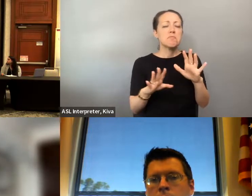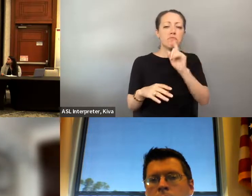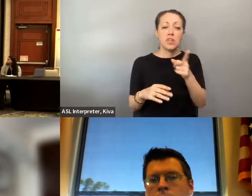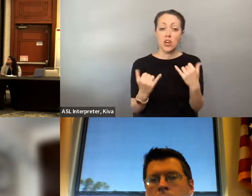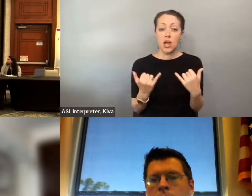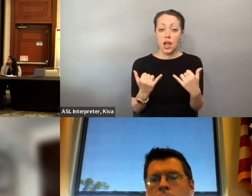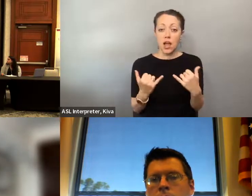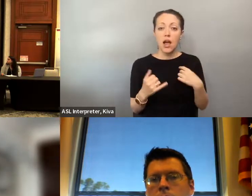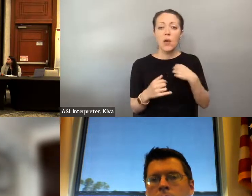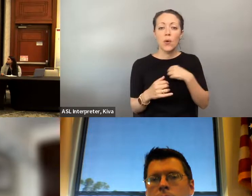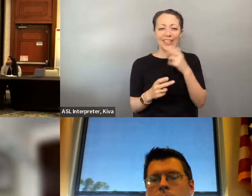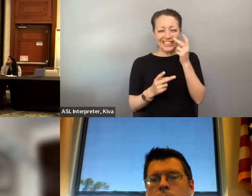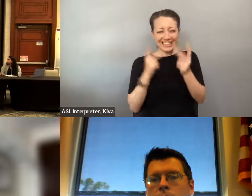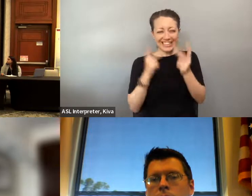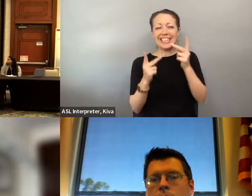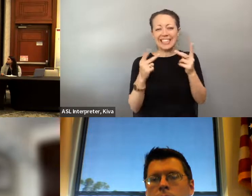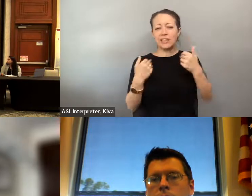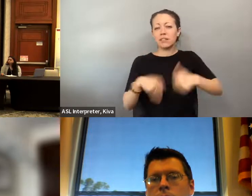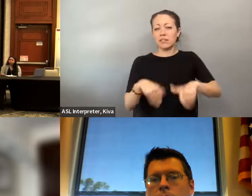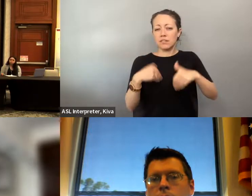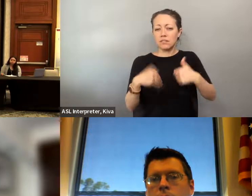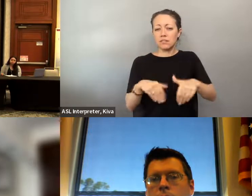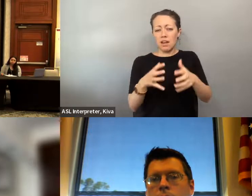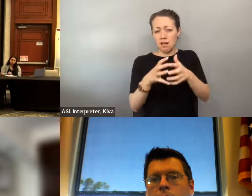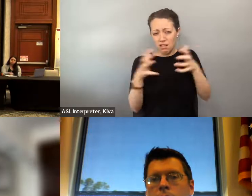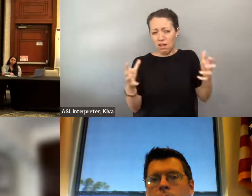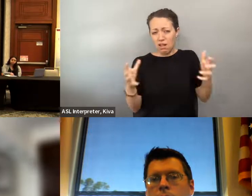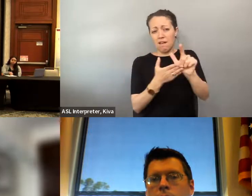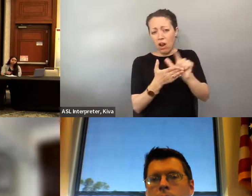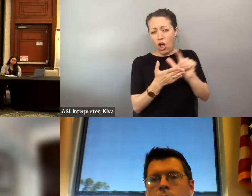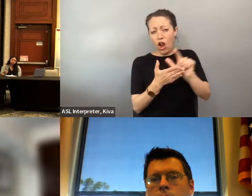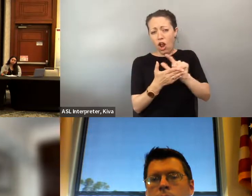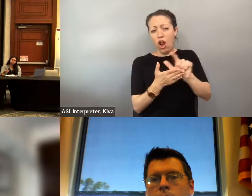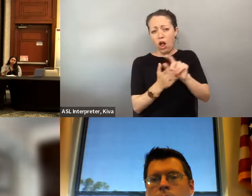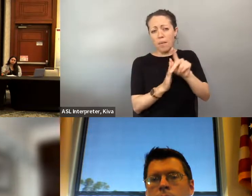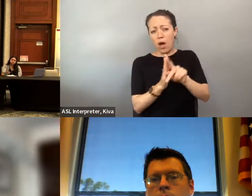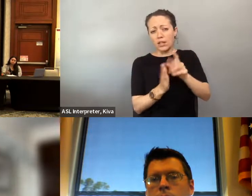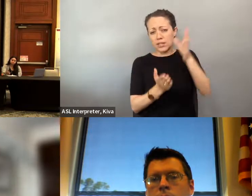for people with disabilities. And one of the hats -- well,